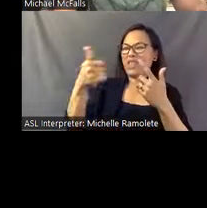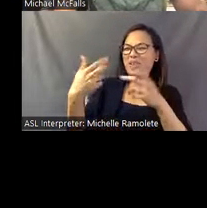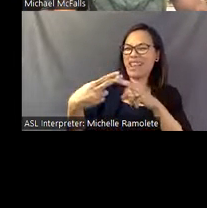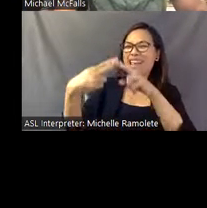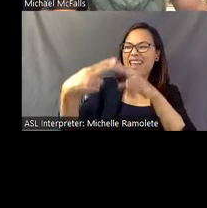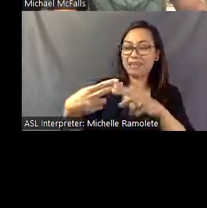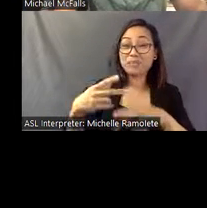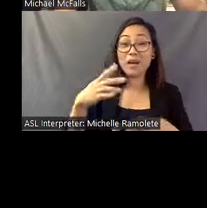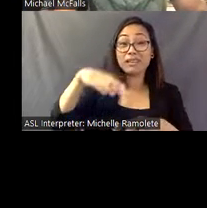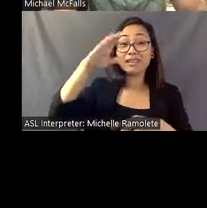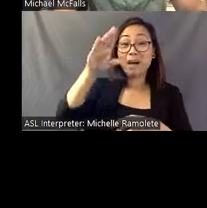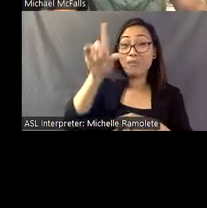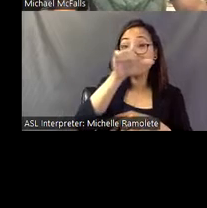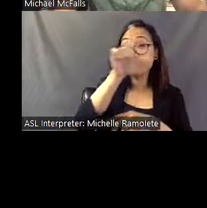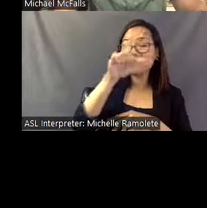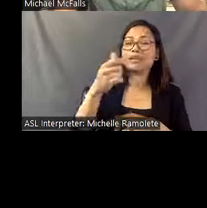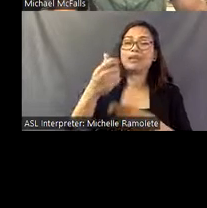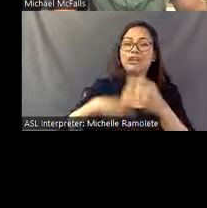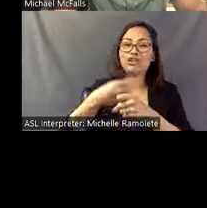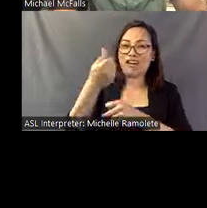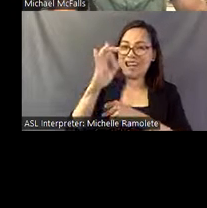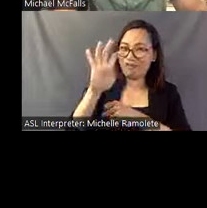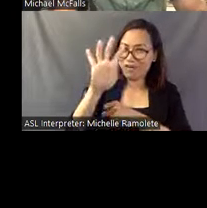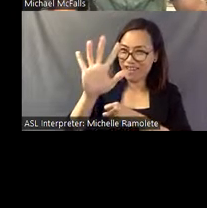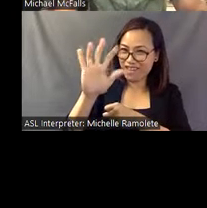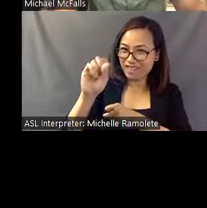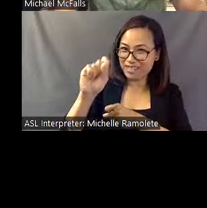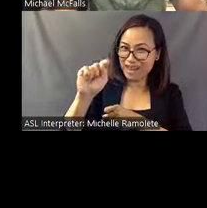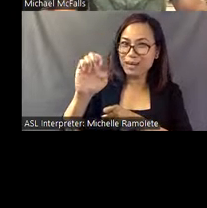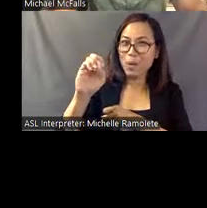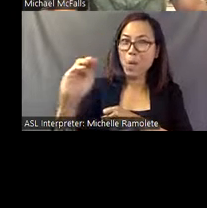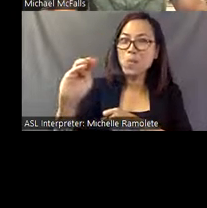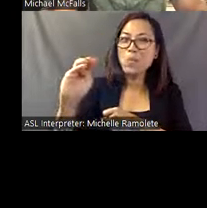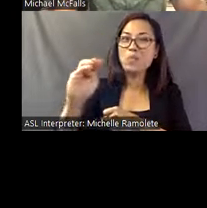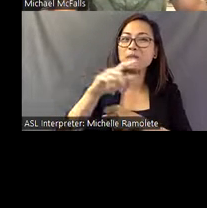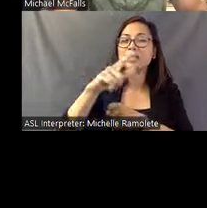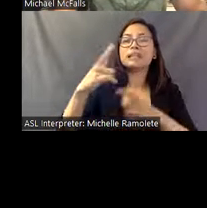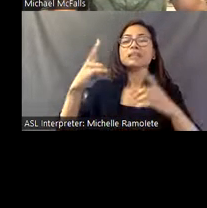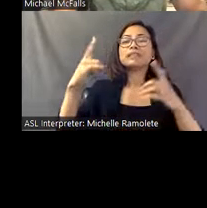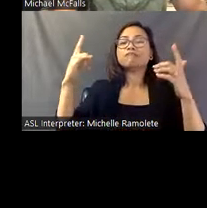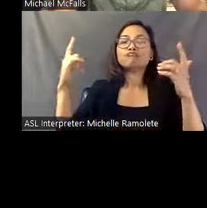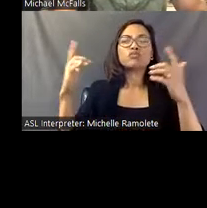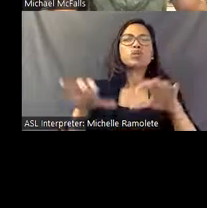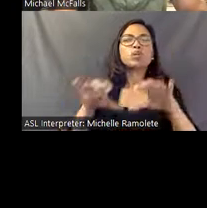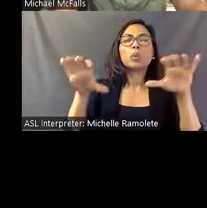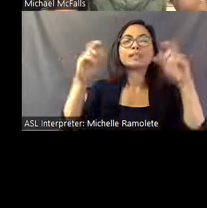On the top left is 1945 St. EOM doing a really, a ceremonial dance on top of a building in